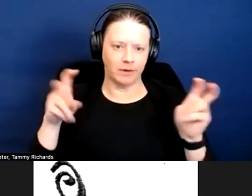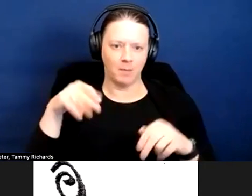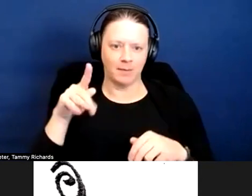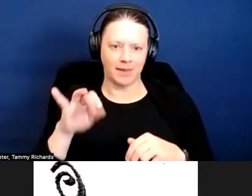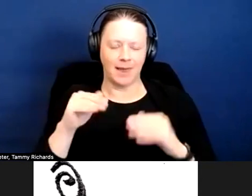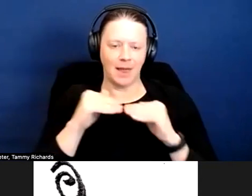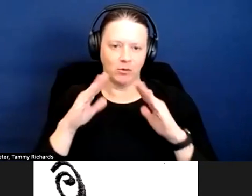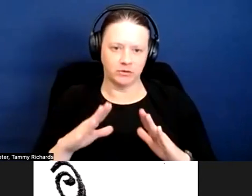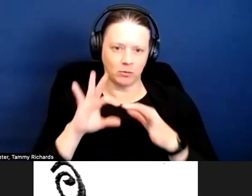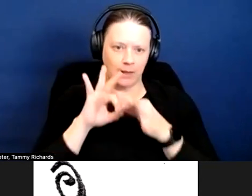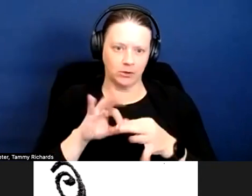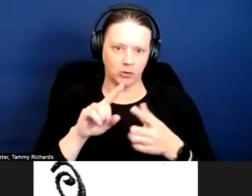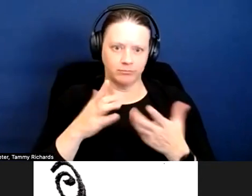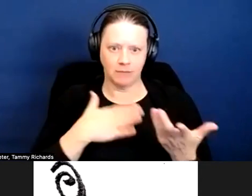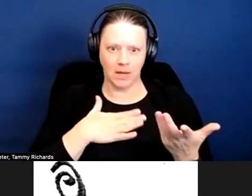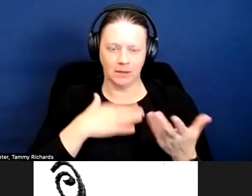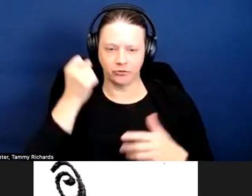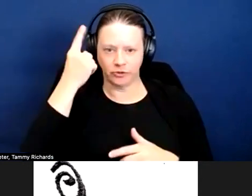as I know, last I researched.